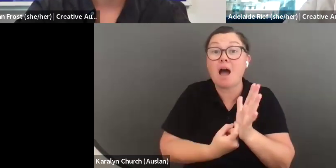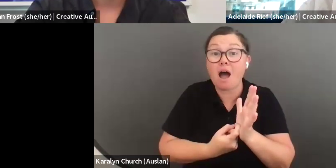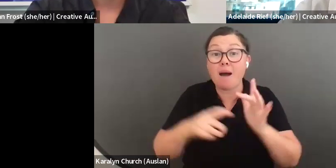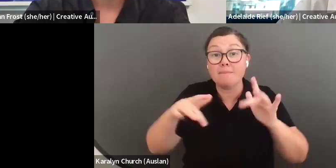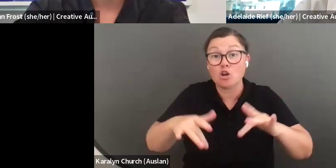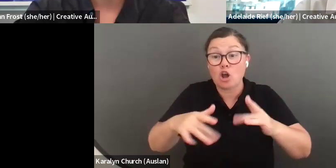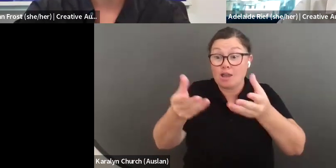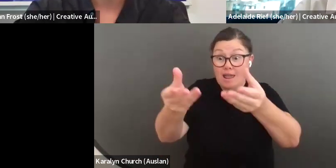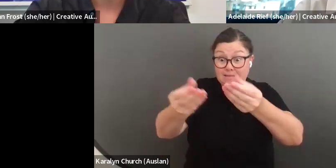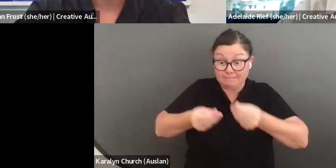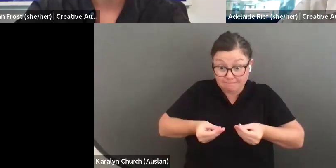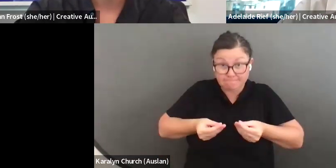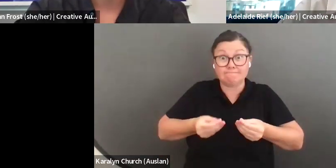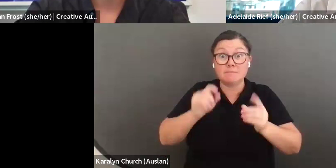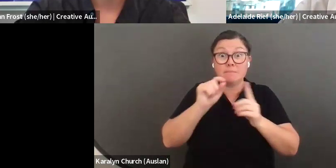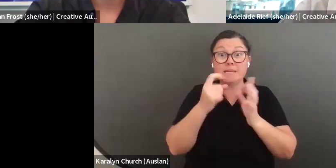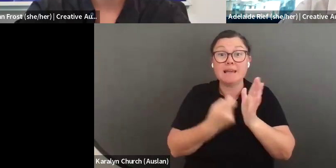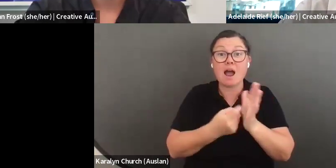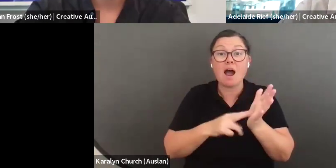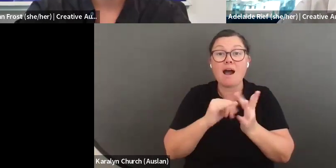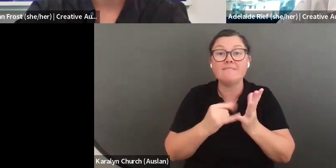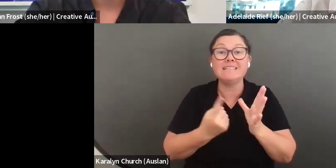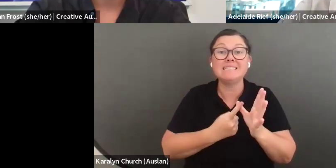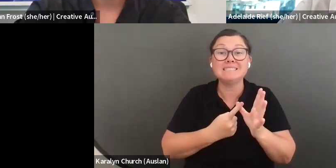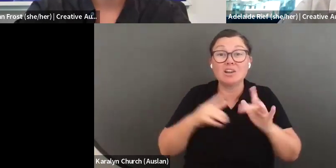residency is in train but you do not have